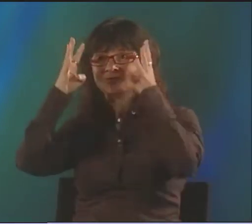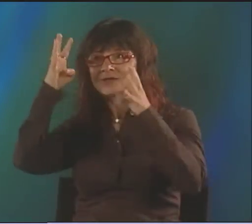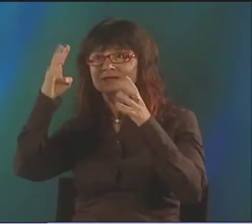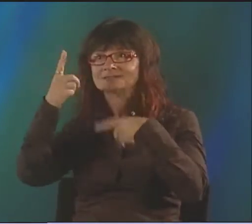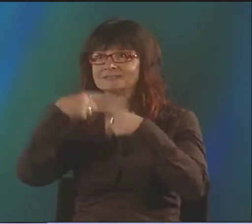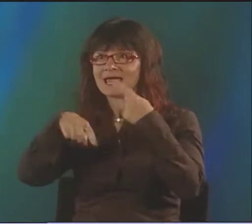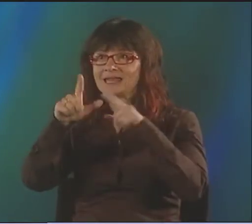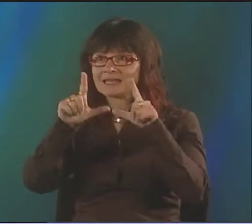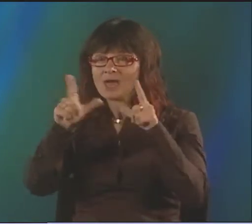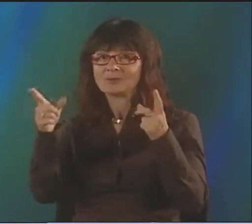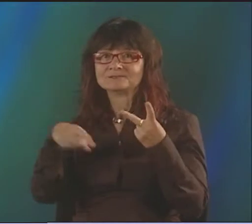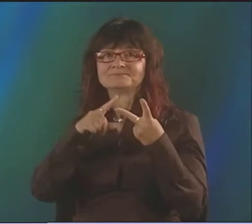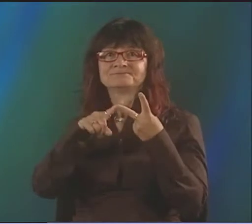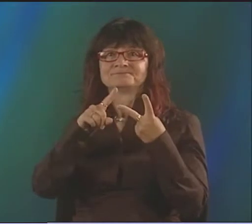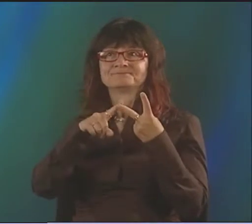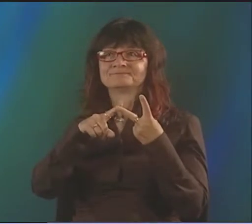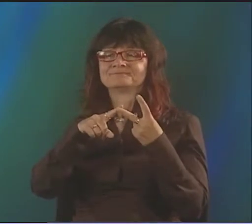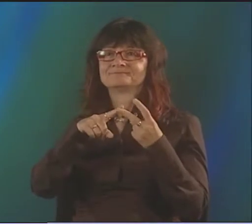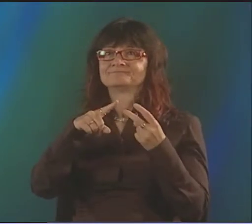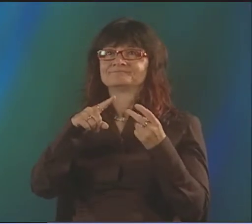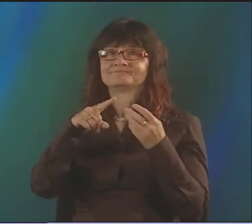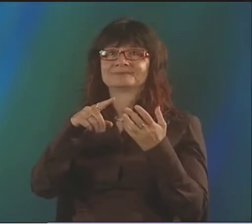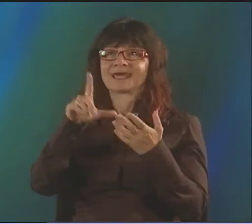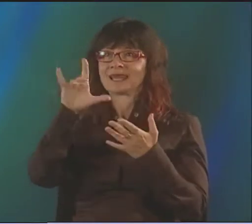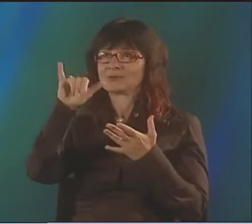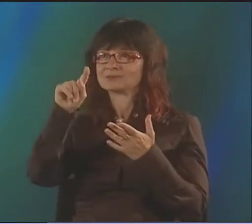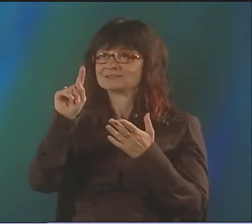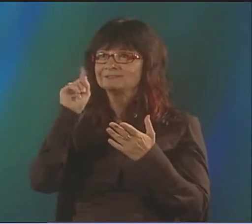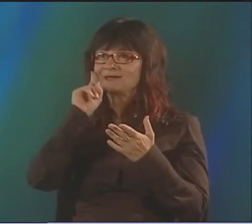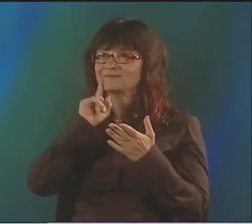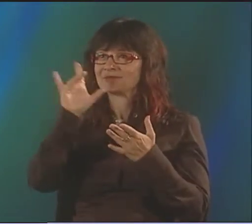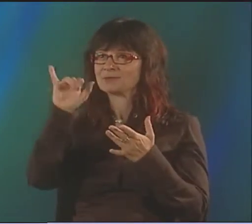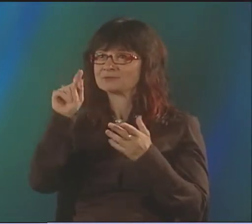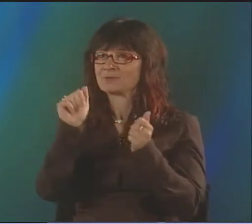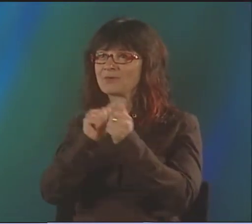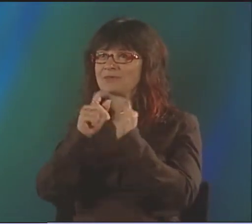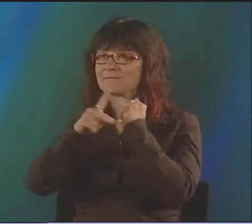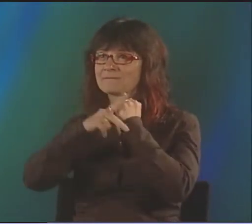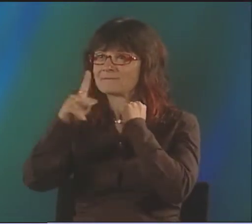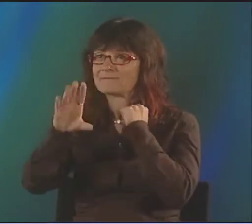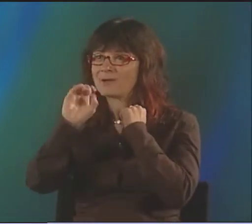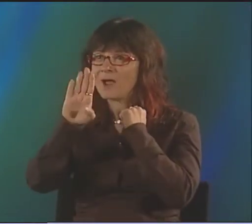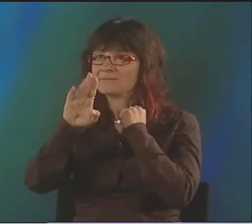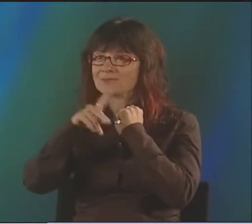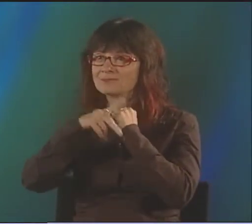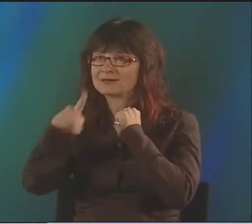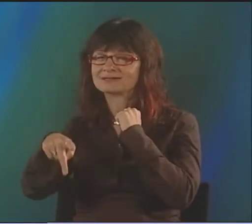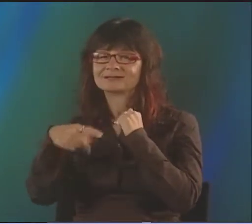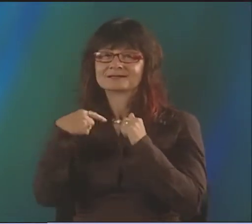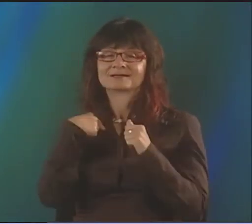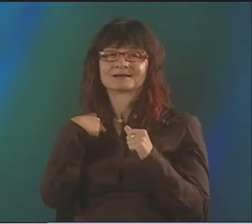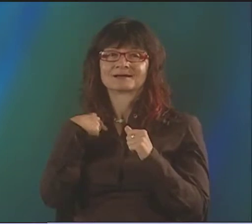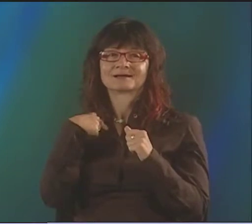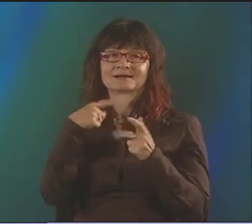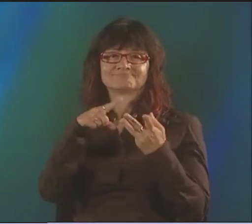AND I TOOK A CREATIVE SIGN LANGUAGE CLASS AND A DEAF LITERATURE CLASS WITH BOB PANARA...